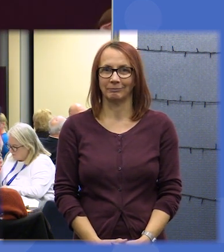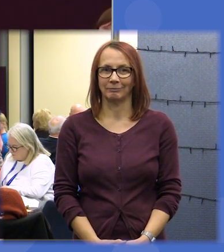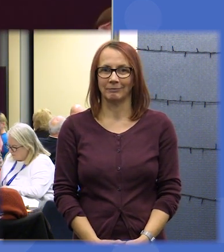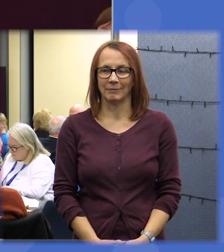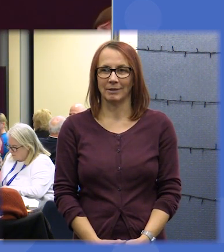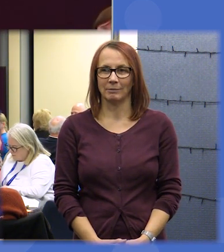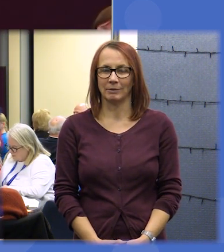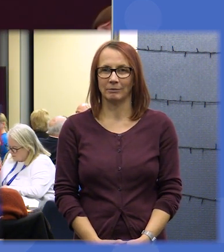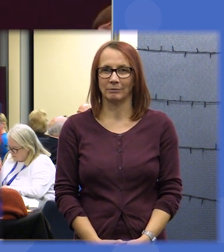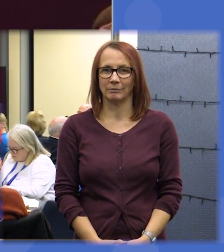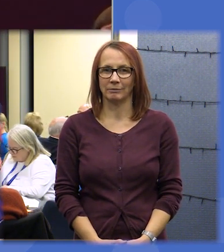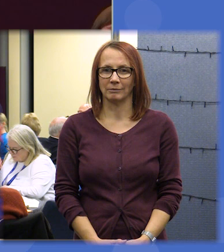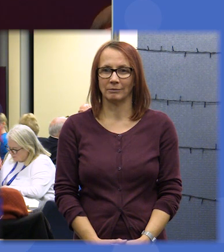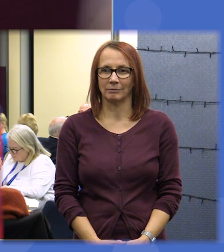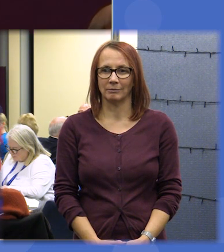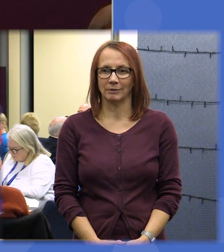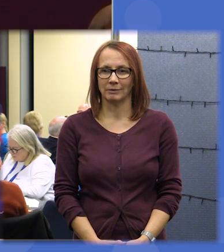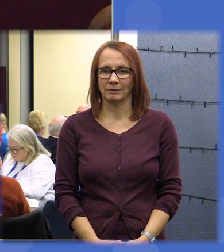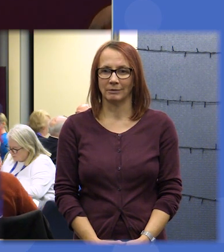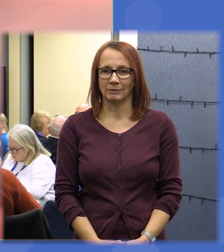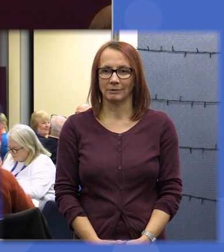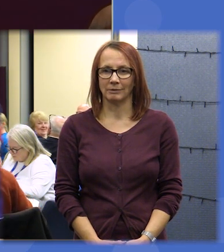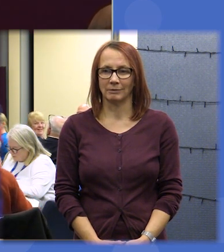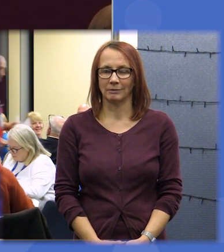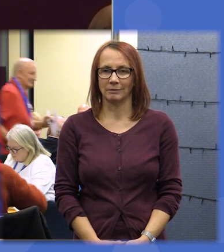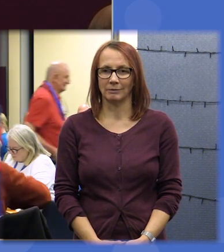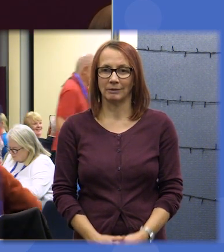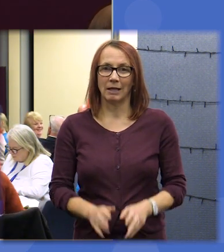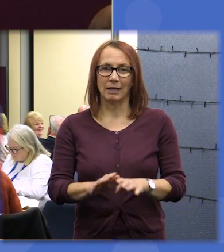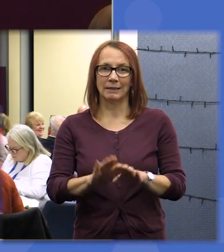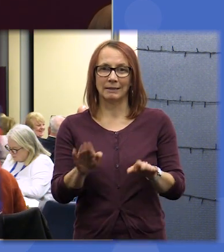little bit me huh next table please